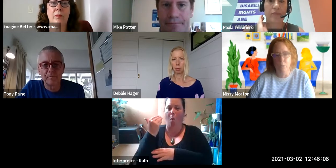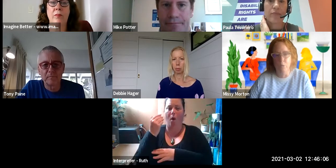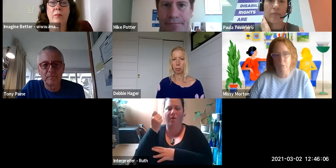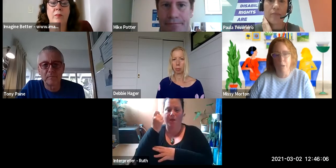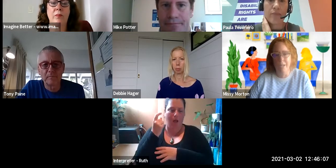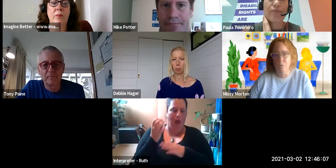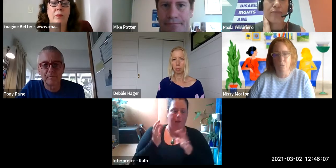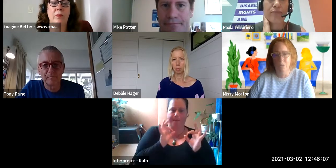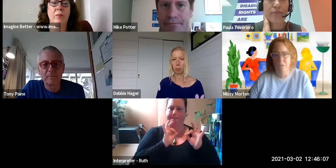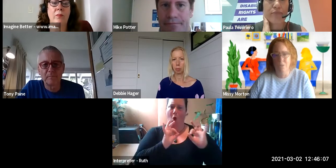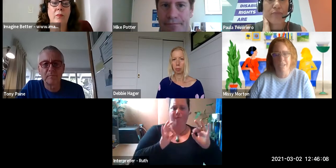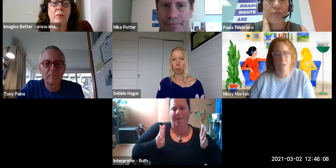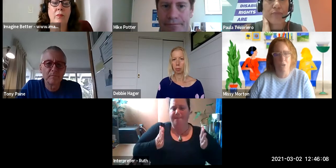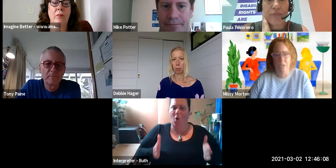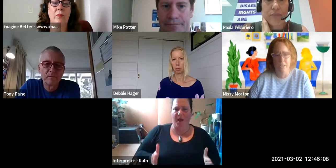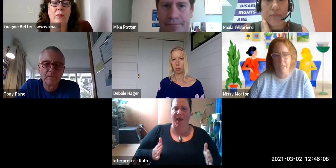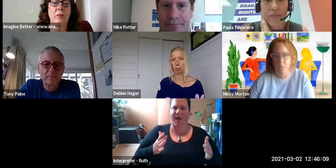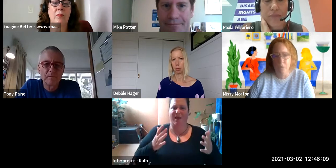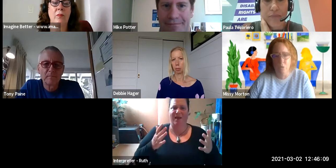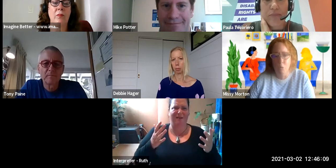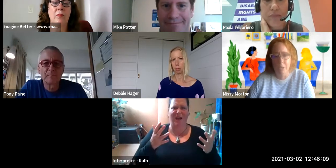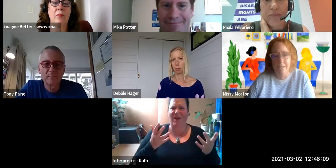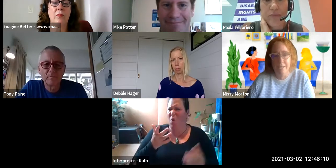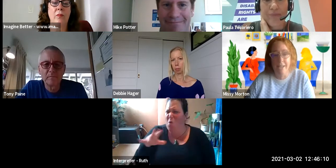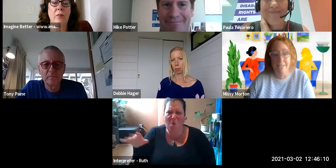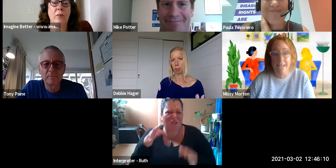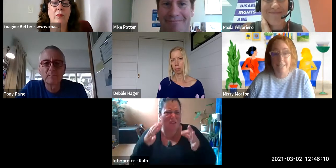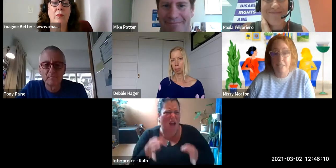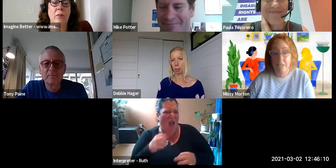perfect body and who the hell got to decide what normal is? And how does that continue